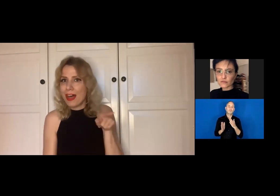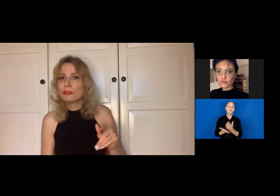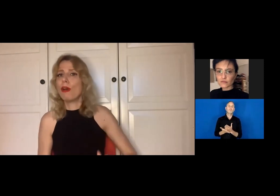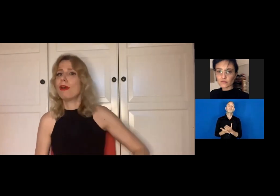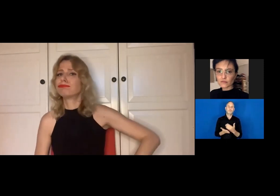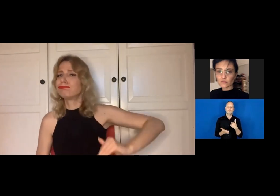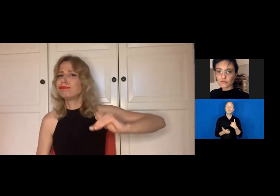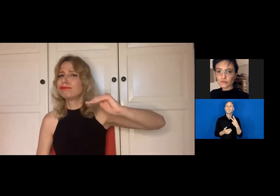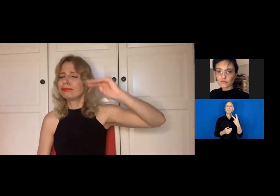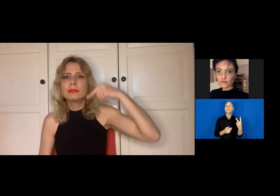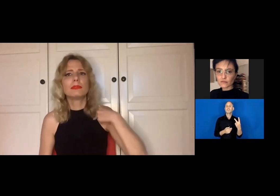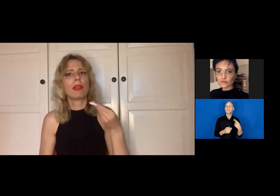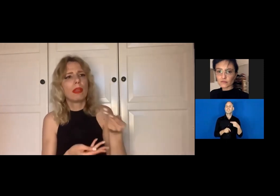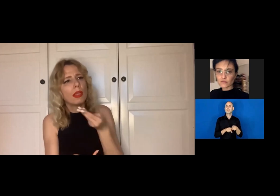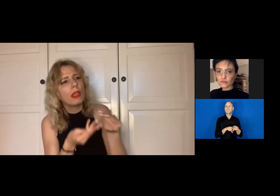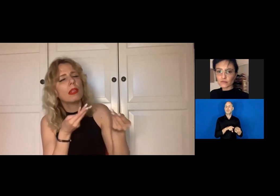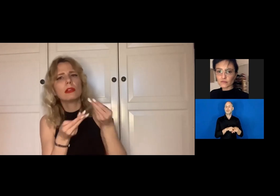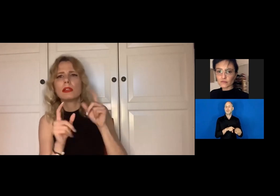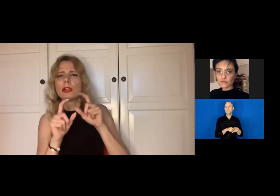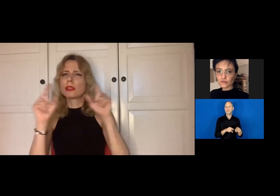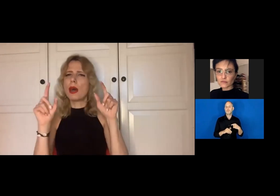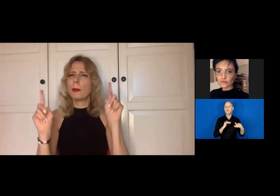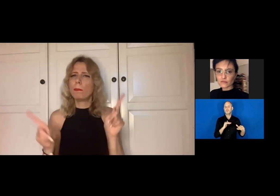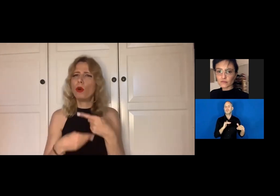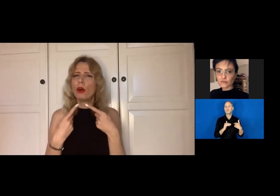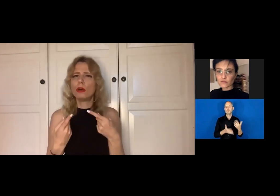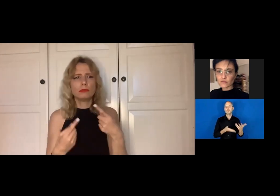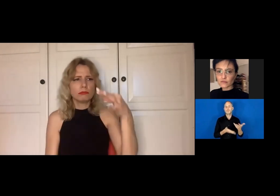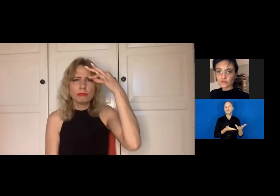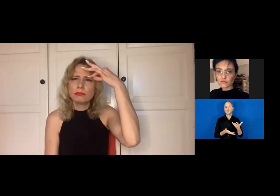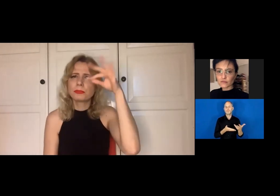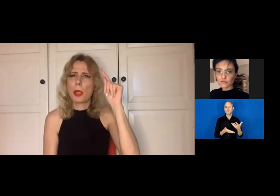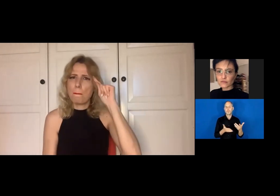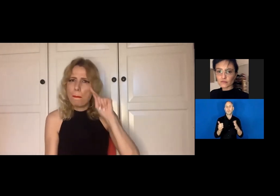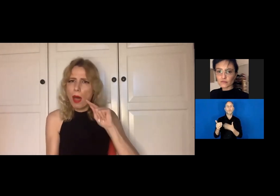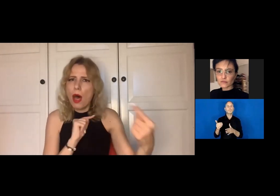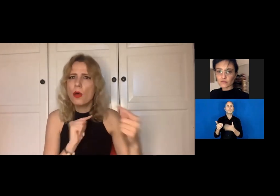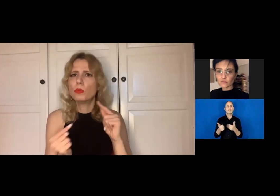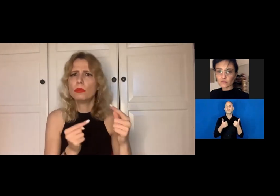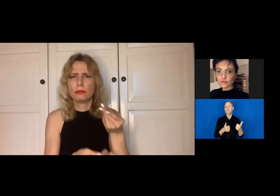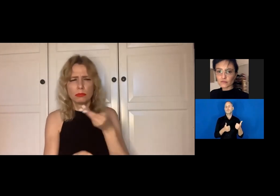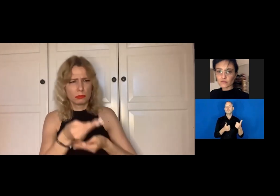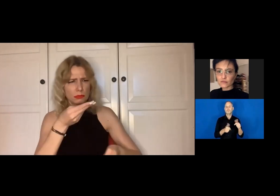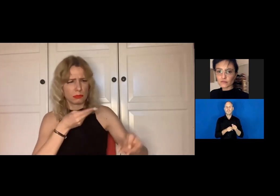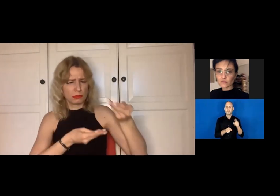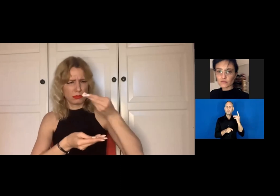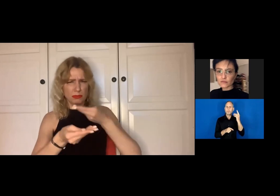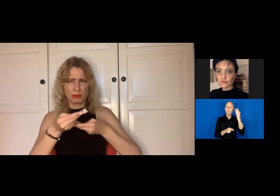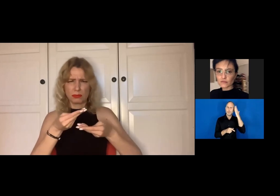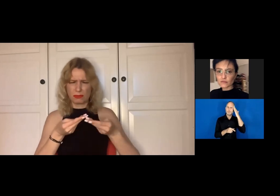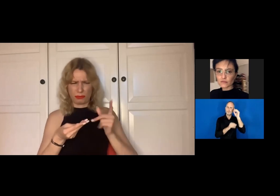Also, I have to say, I have a sister and she is hearing and I was talking to her a lot about music.